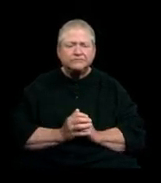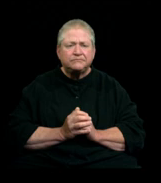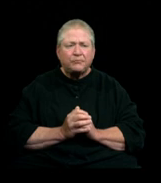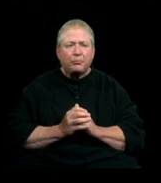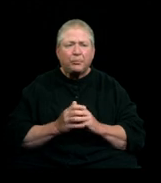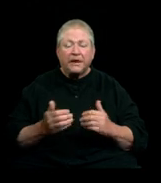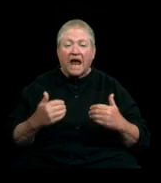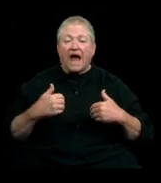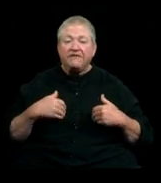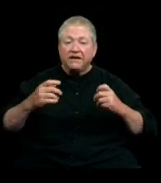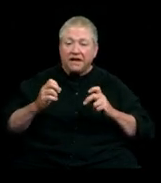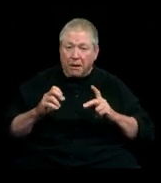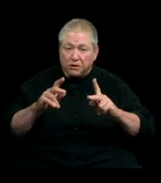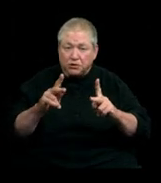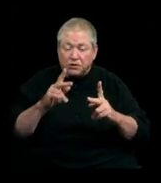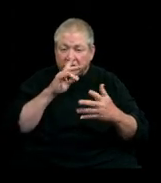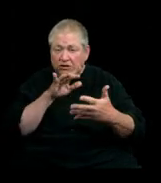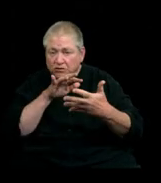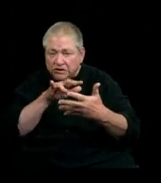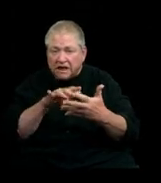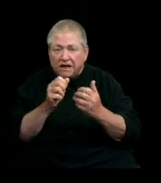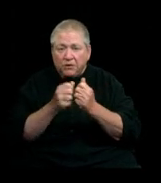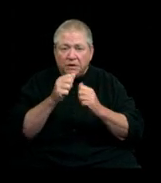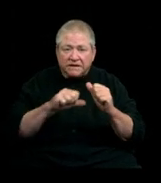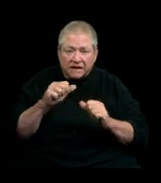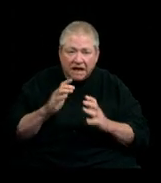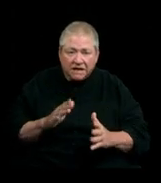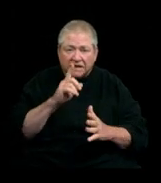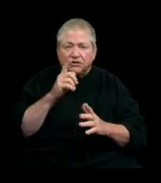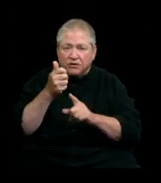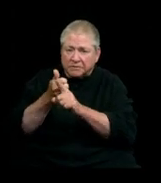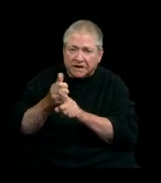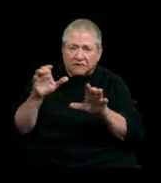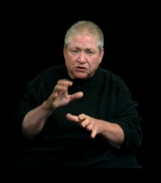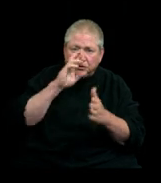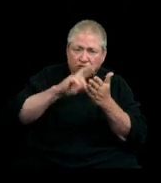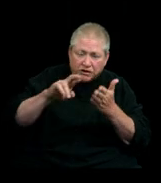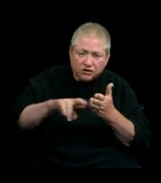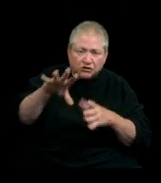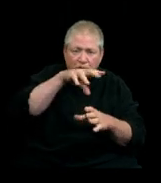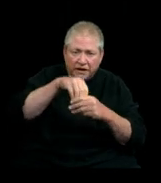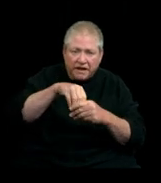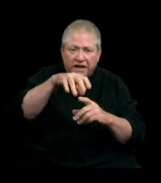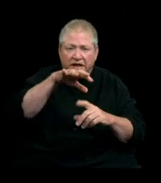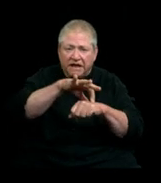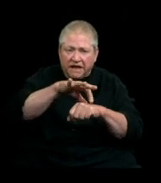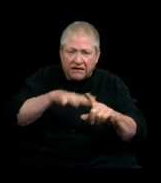Having the opportunity to study with scientists that are actively doing research in the environment is life changing.